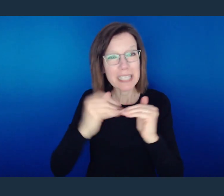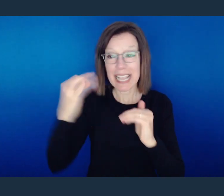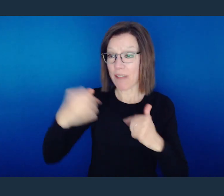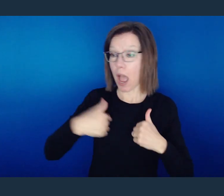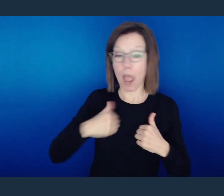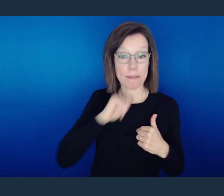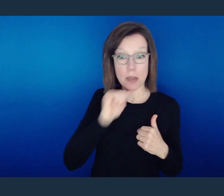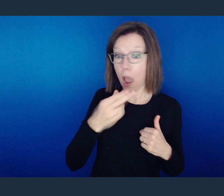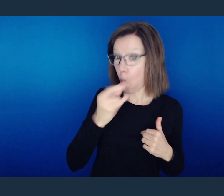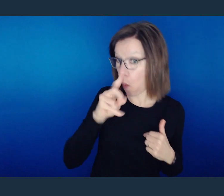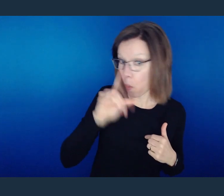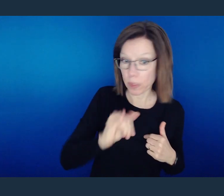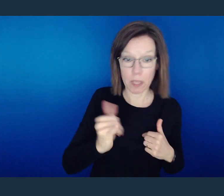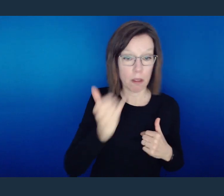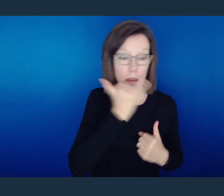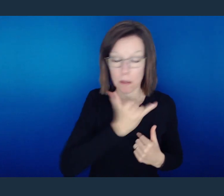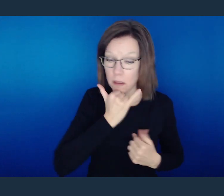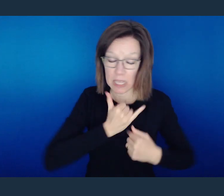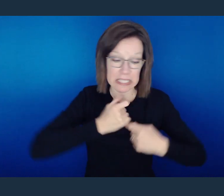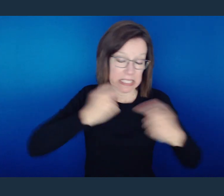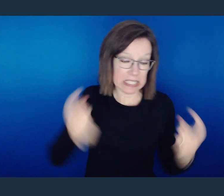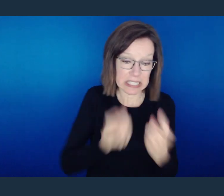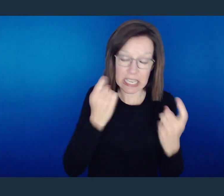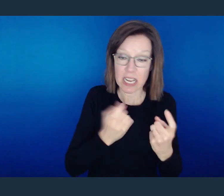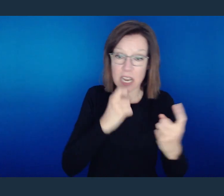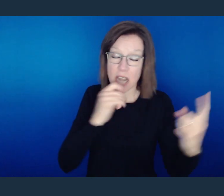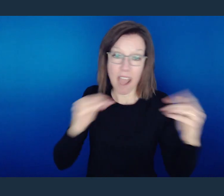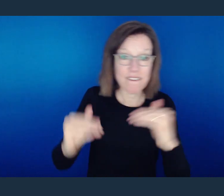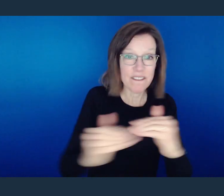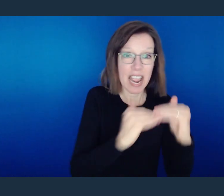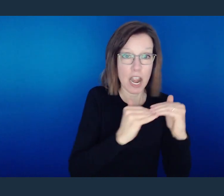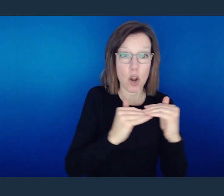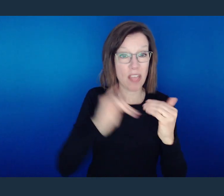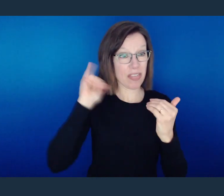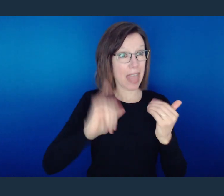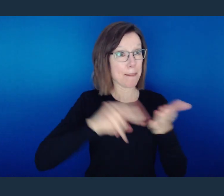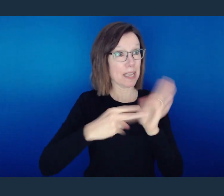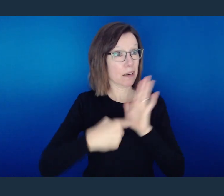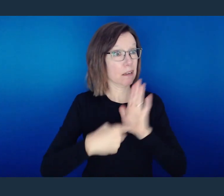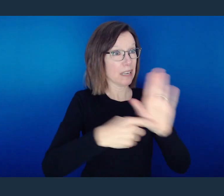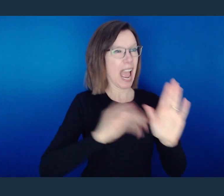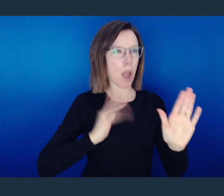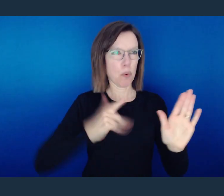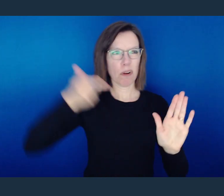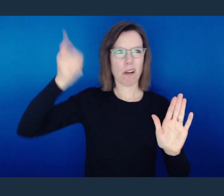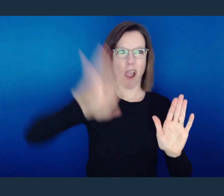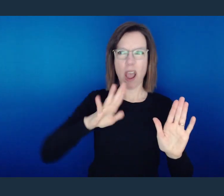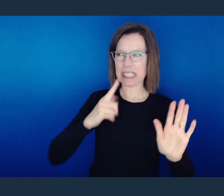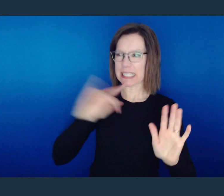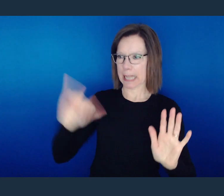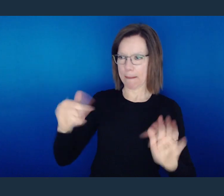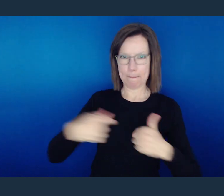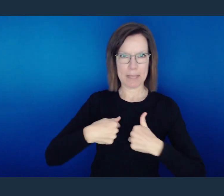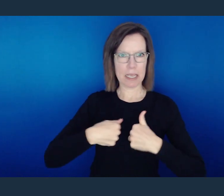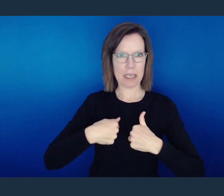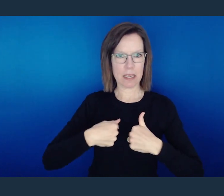So when we operate unholy, unrighteous, and unjustly, then we are sending a message to the world that our God is the same!